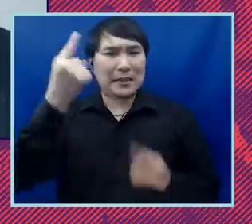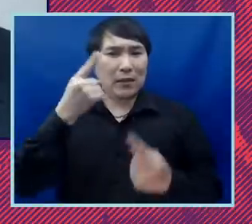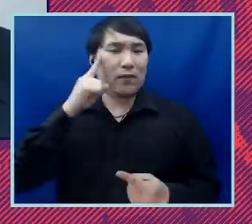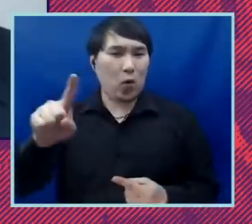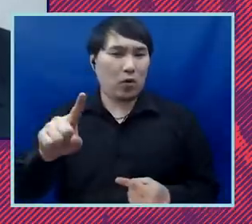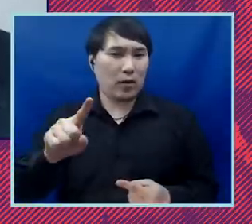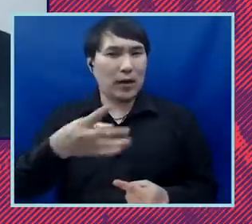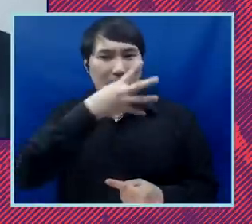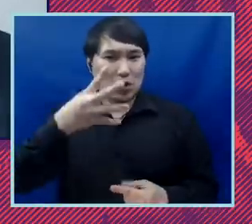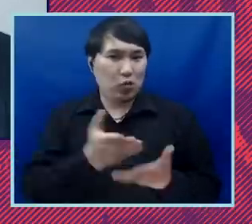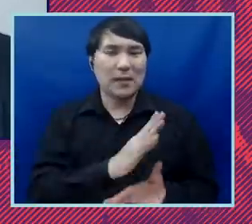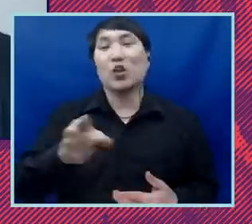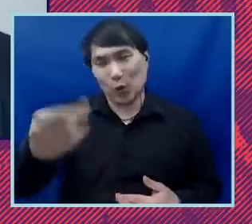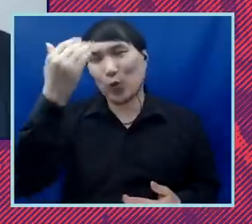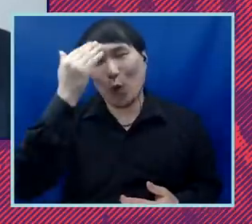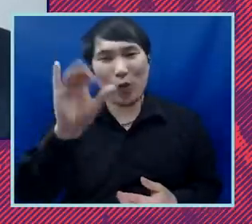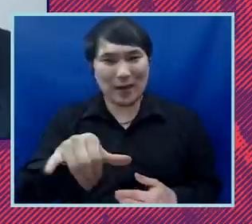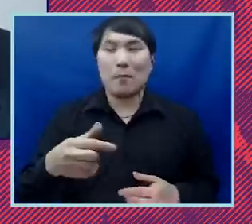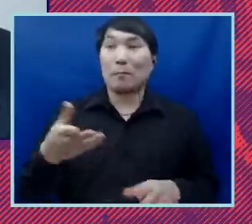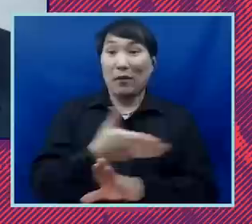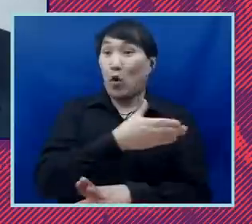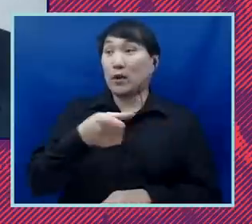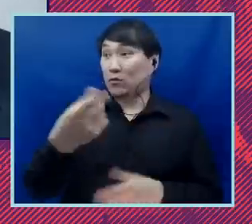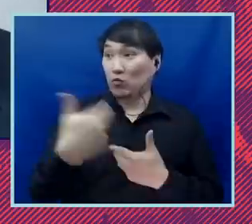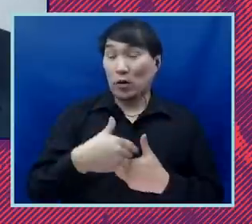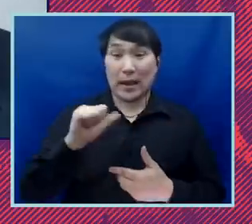very well. Before you came to the ACLU, I will say to the audience, Ronny used to work in the